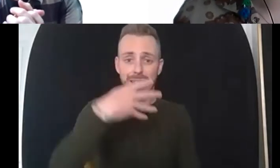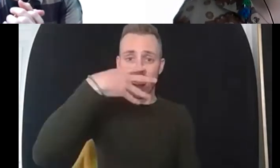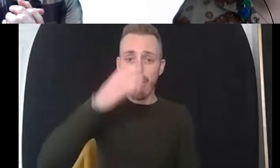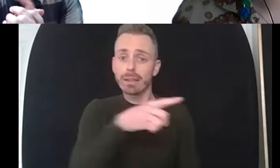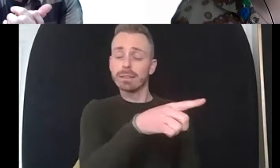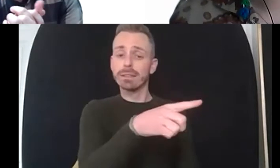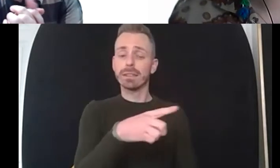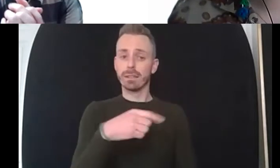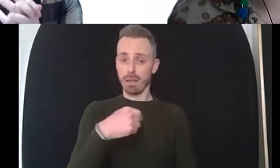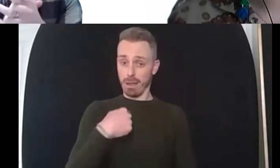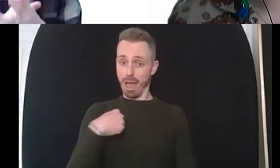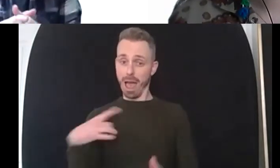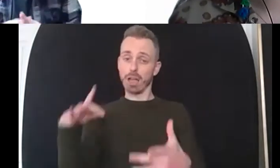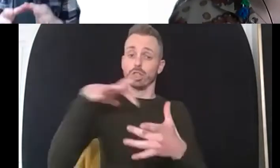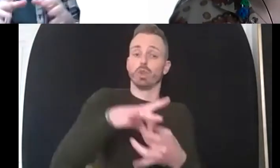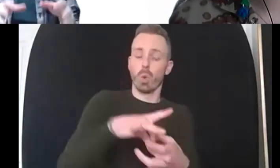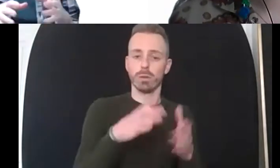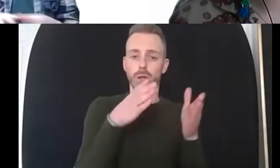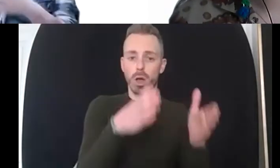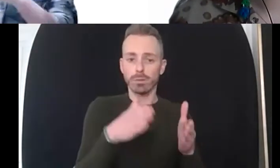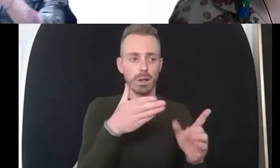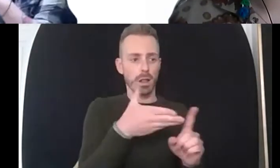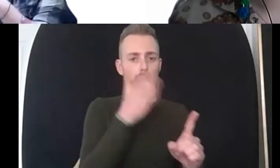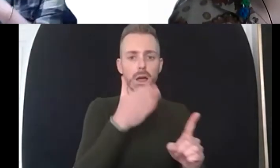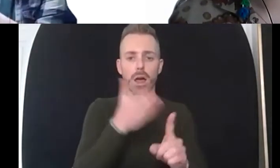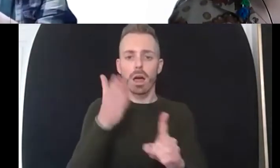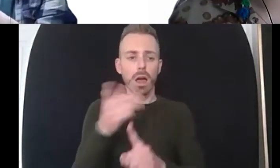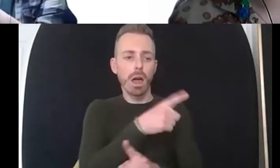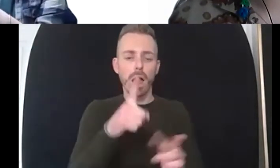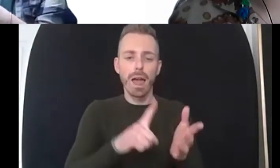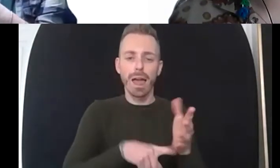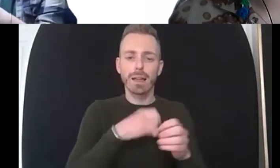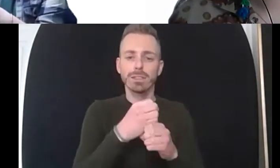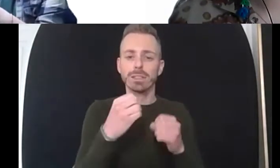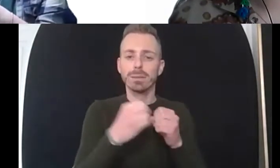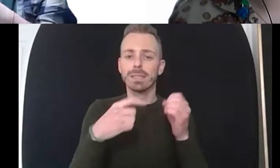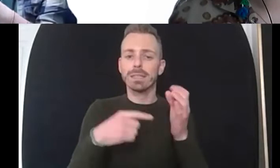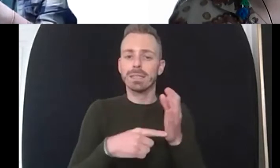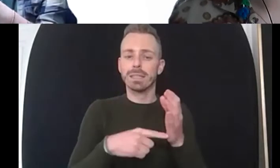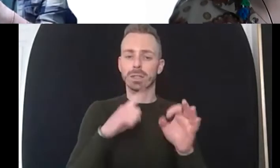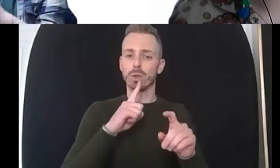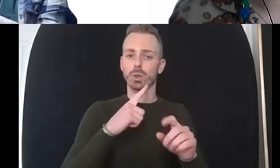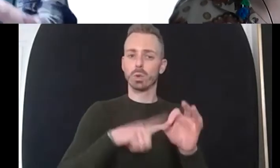and i think that's really pertinent for me in terms of my own orientation and being a gay man